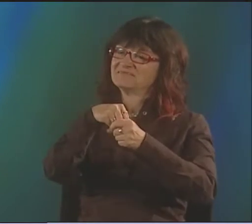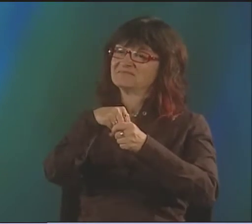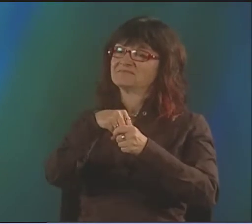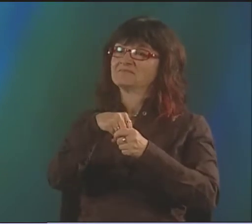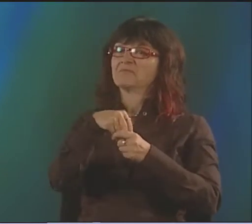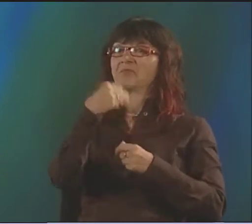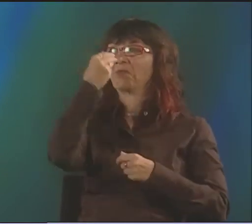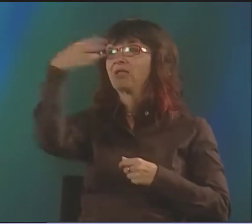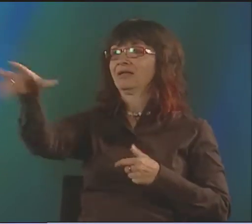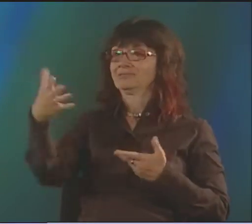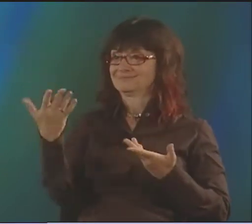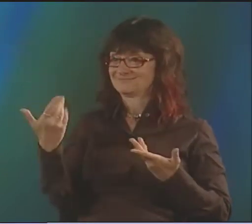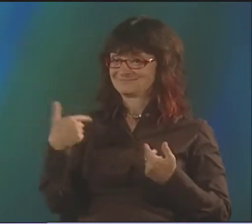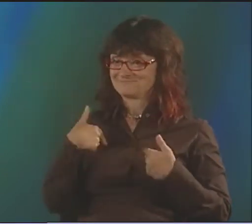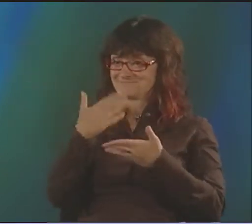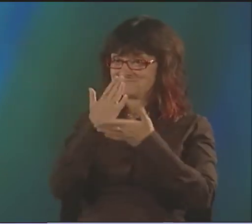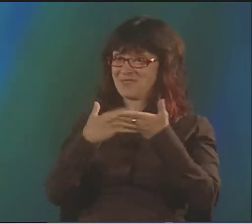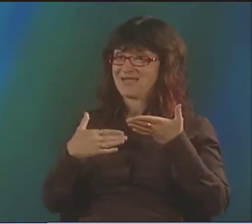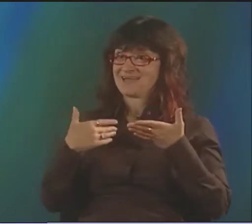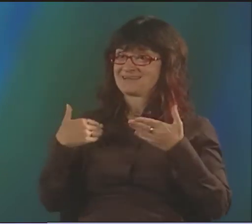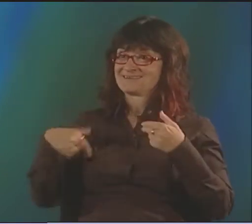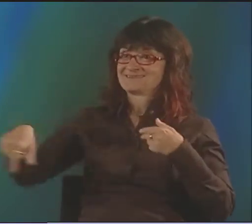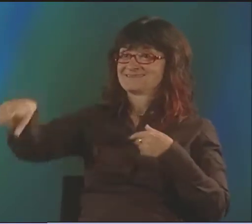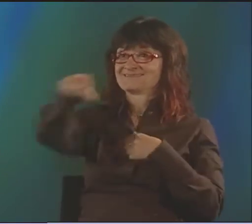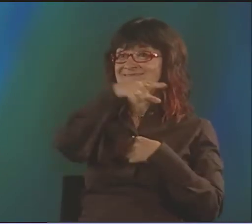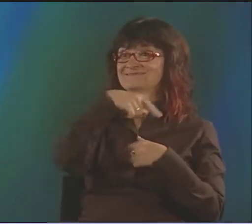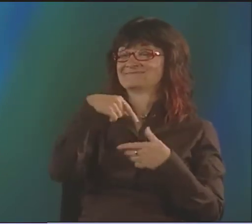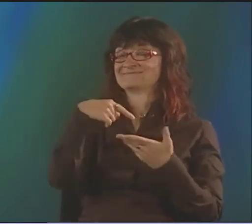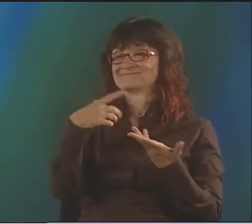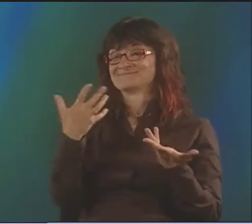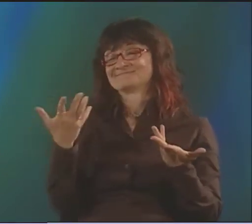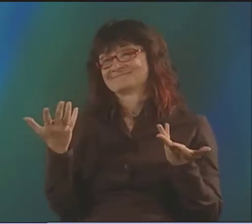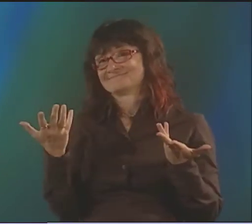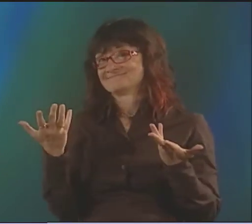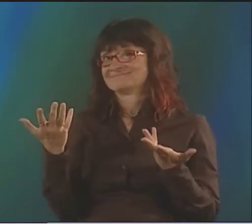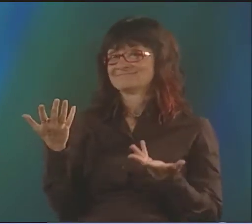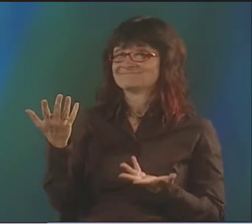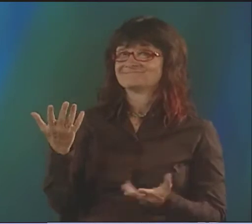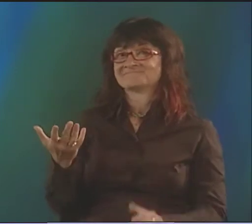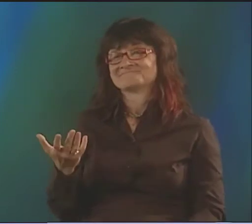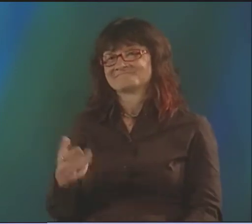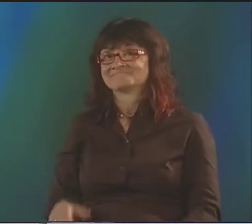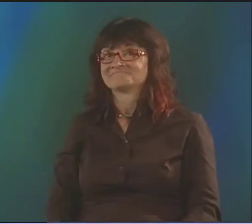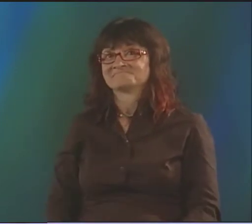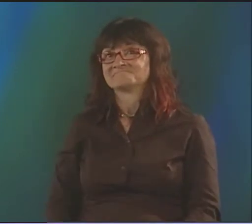BUT, FOR ME, I THOUGHT IT WAS REALLY IMPORTANT TO HAVE EVERYBODY IN THE COMMUNITY PARTICIPATING IN THIS EVENT.